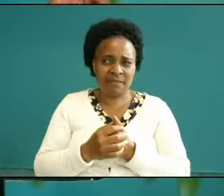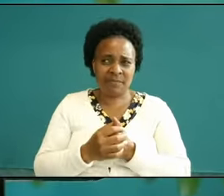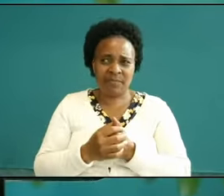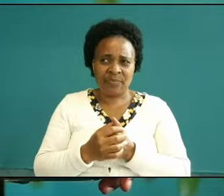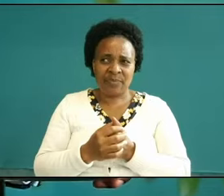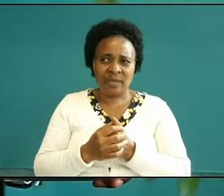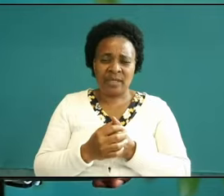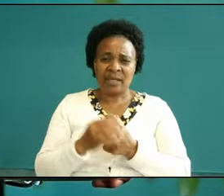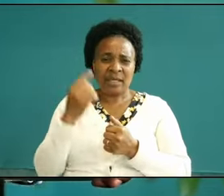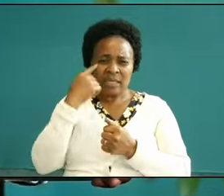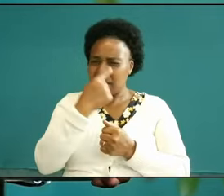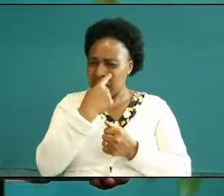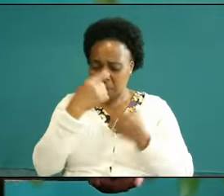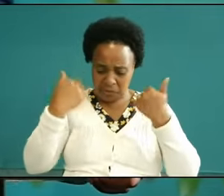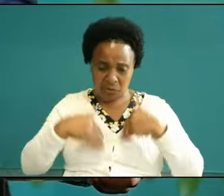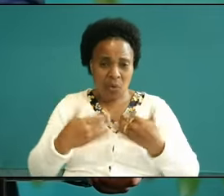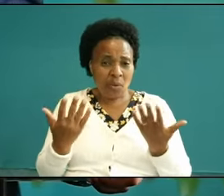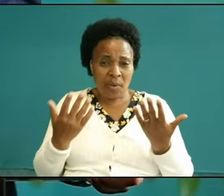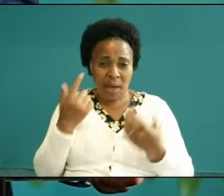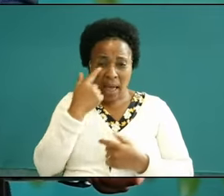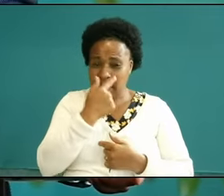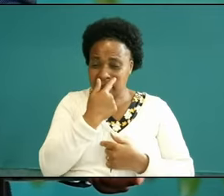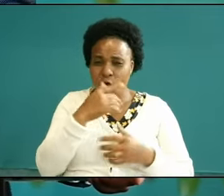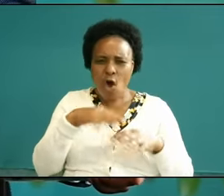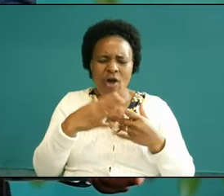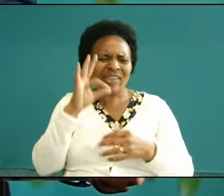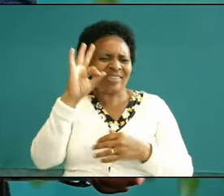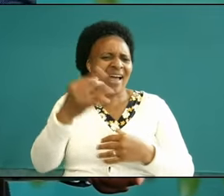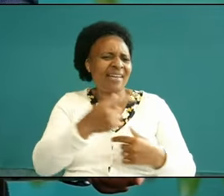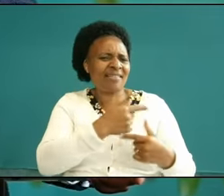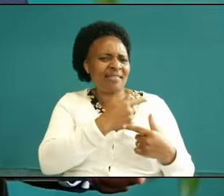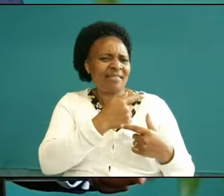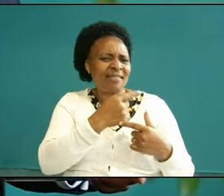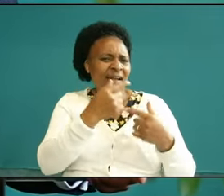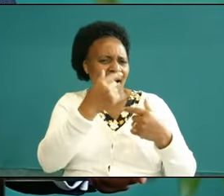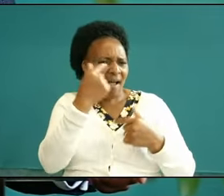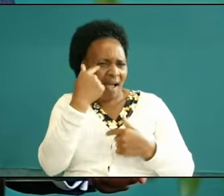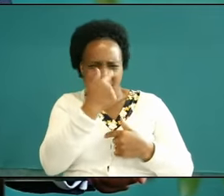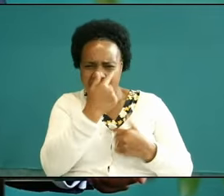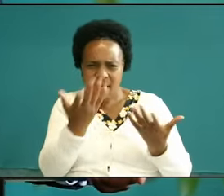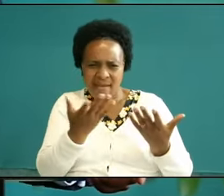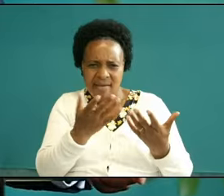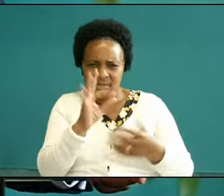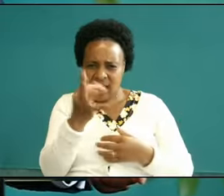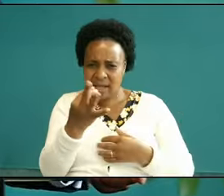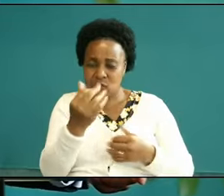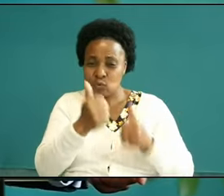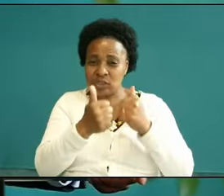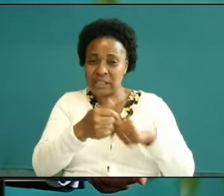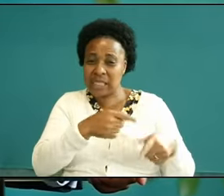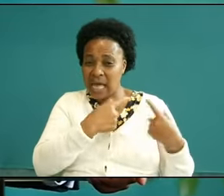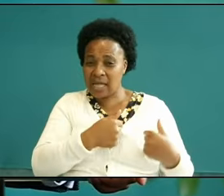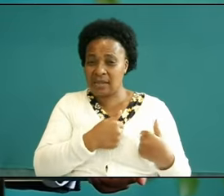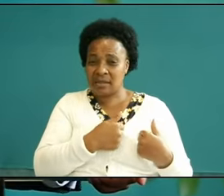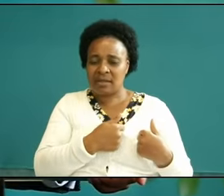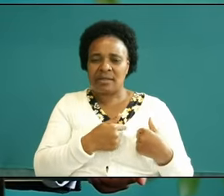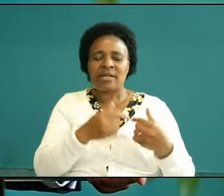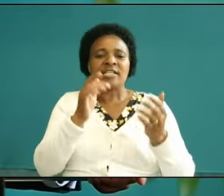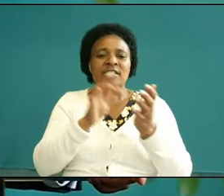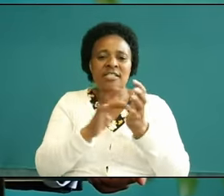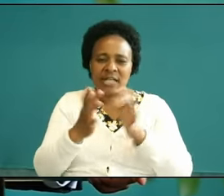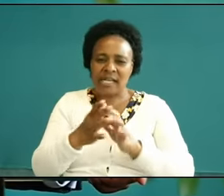physical eyes or the third eye of the heart and I Think Jesus is talking about the third eye of